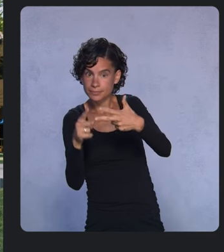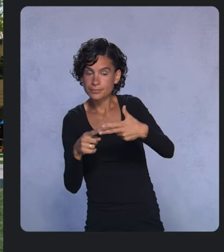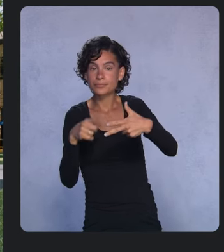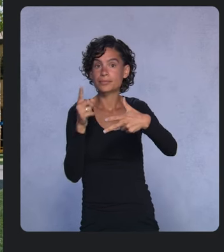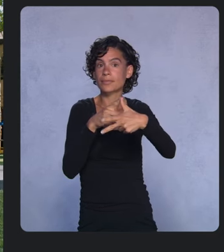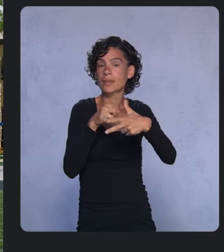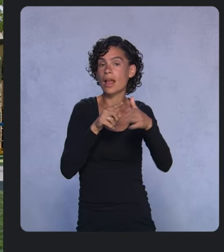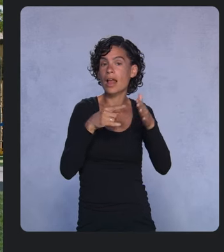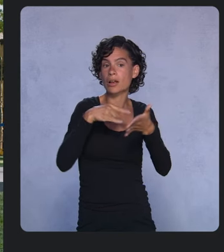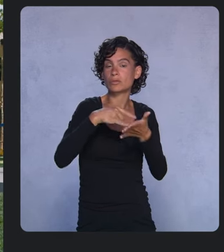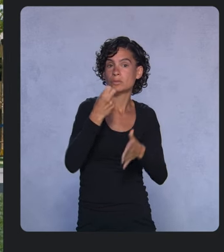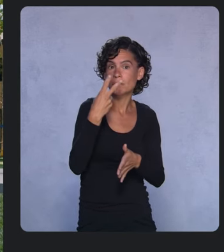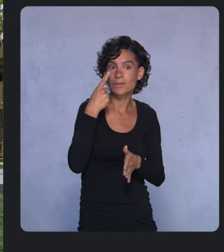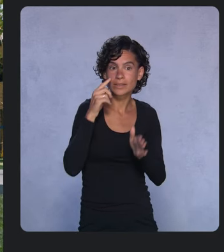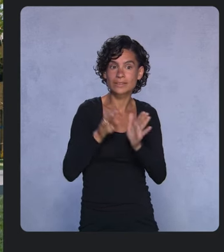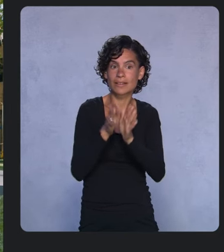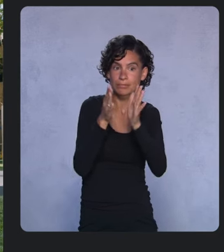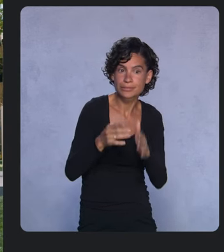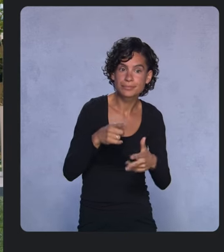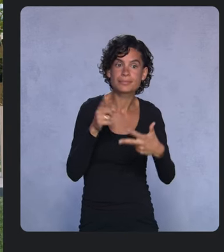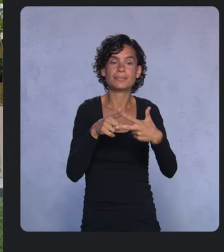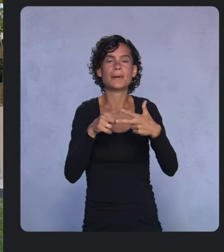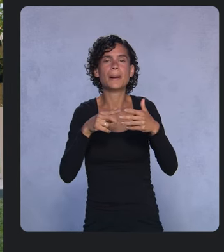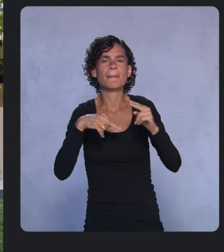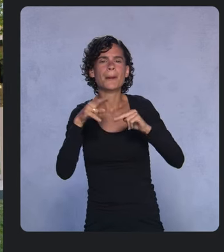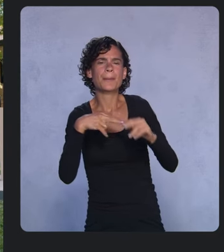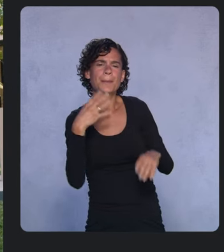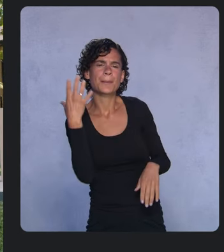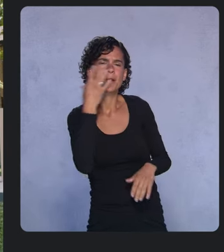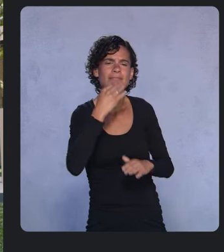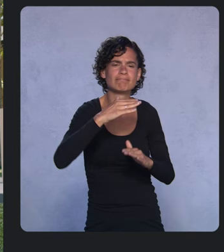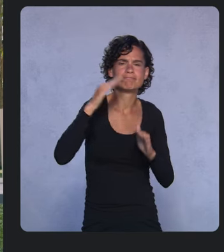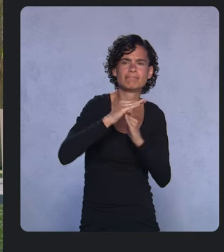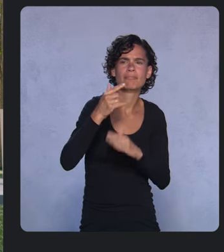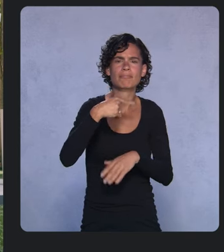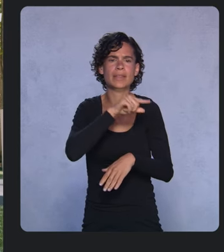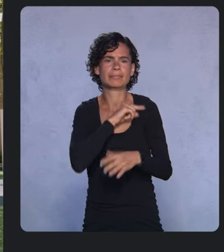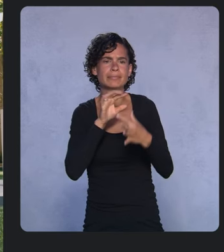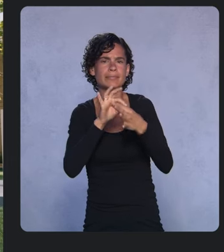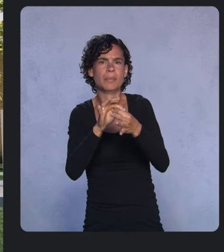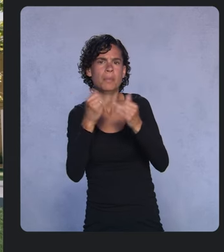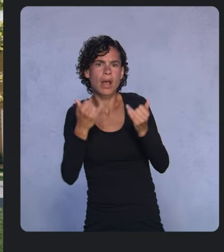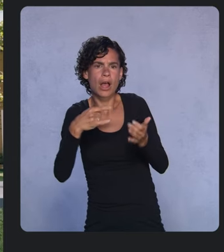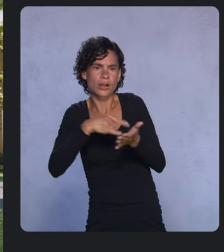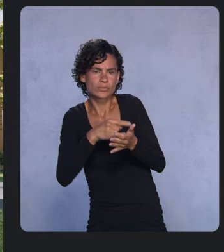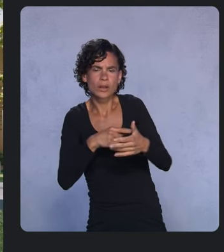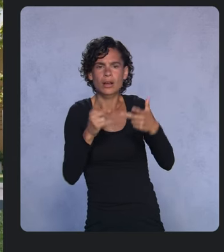building beautiful, high-quality apps with modern Android and how to bring apps to large screens and wearables.